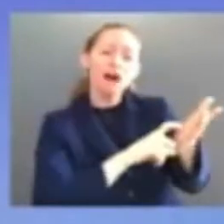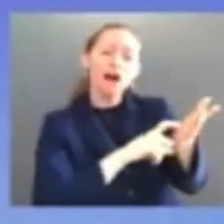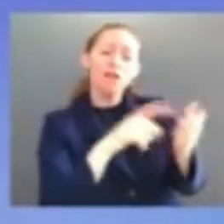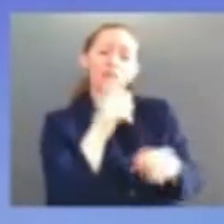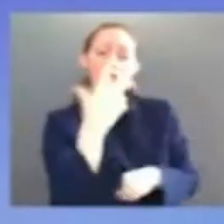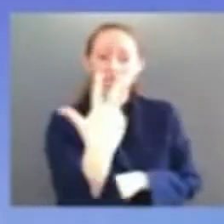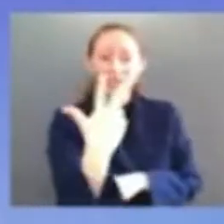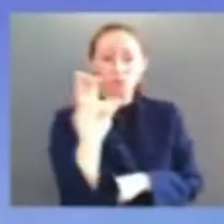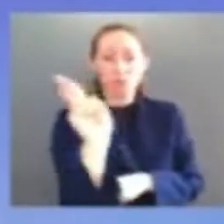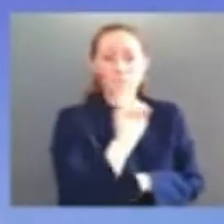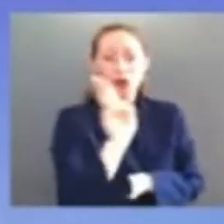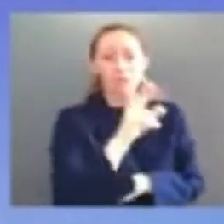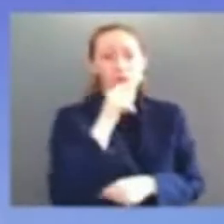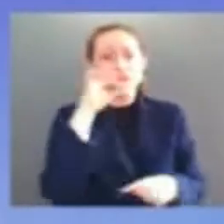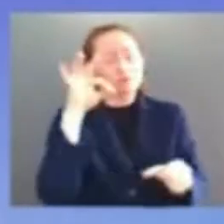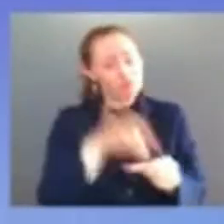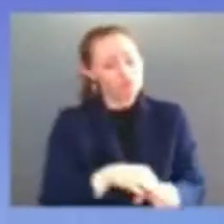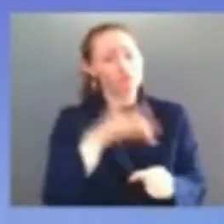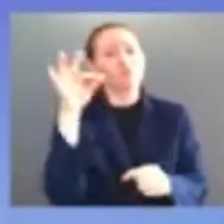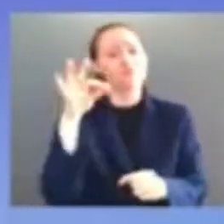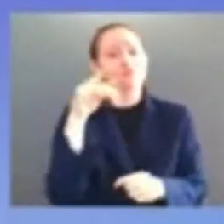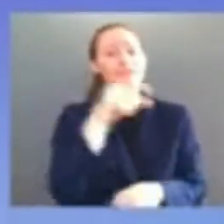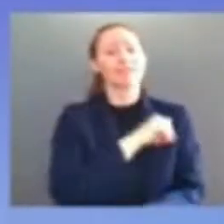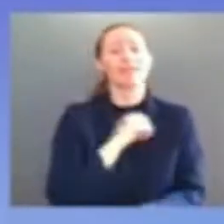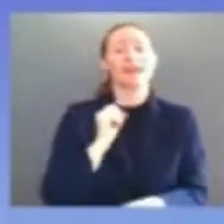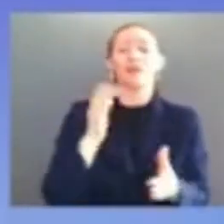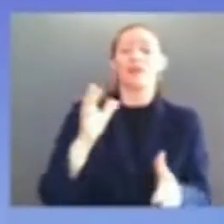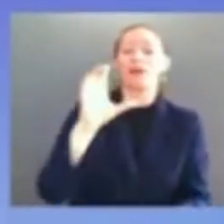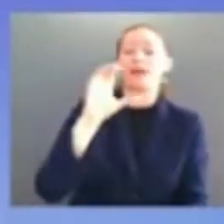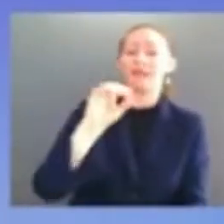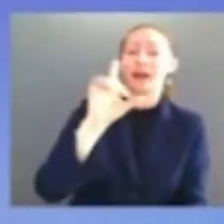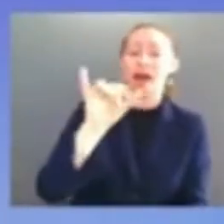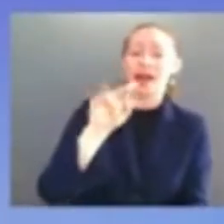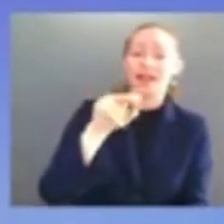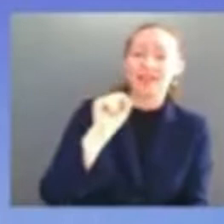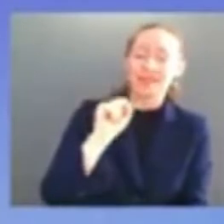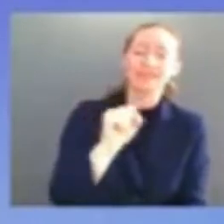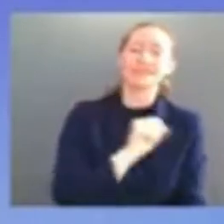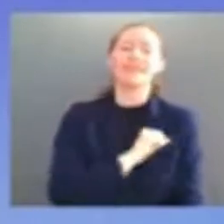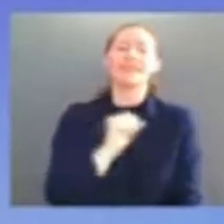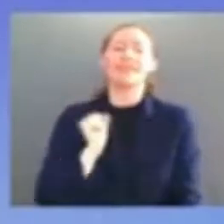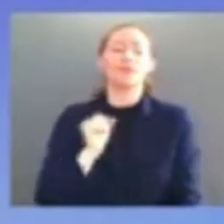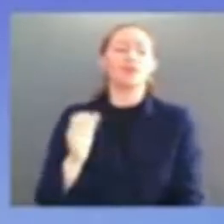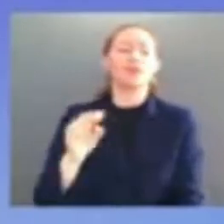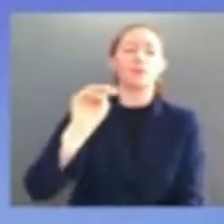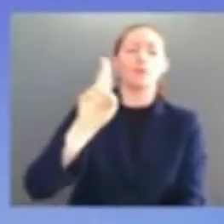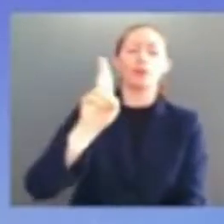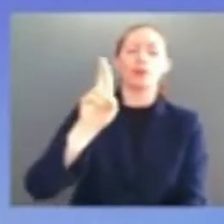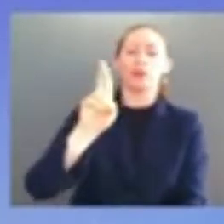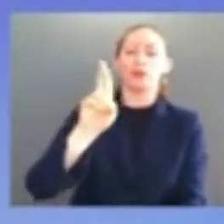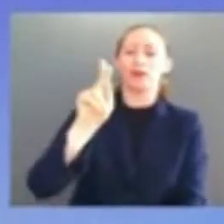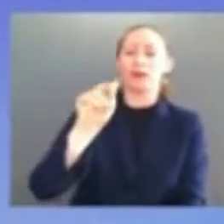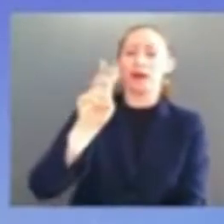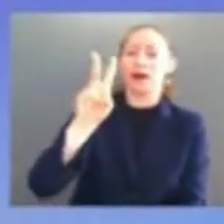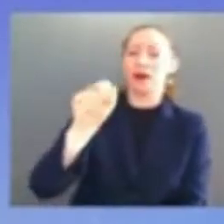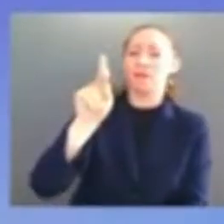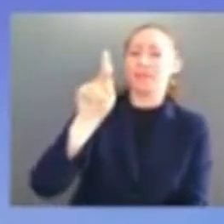senator murkowski the same way in alaska and up for re-election and mitt romney whose dad stood up